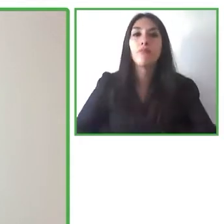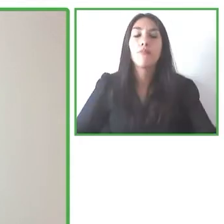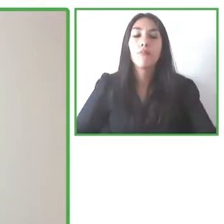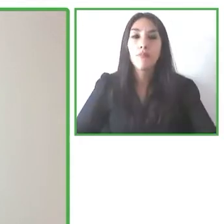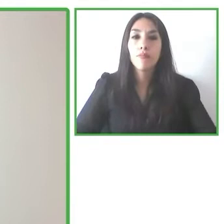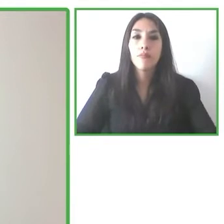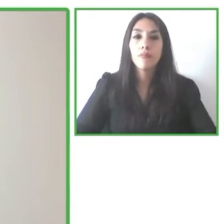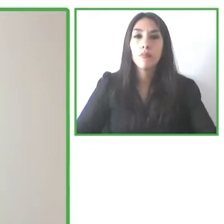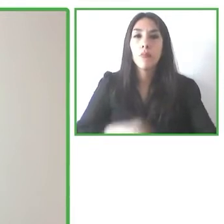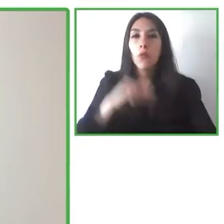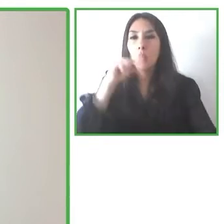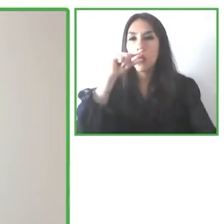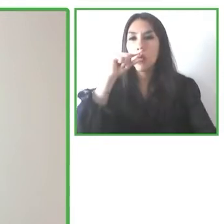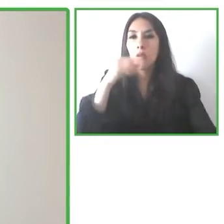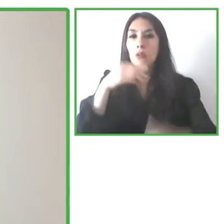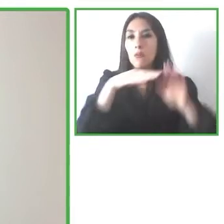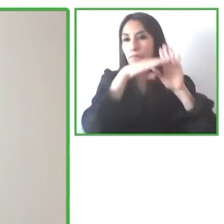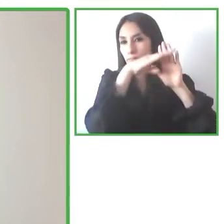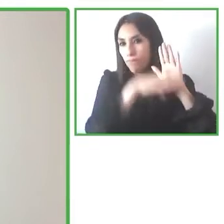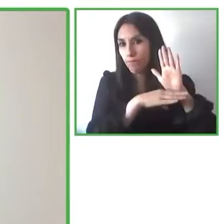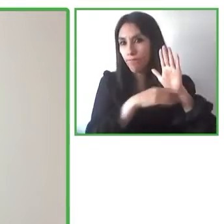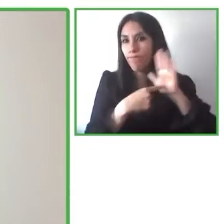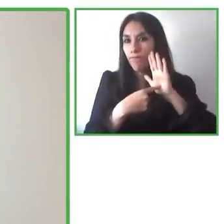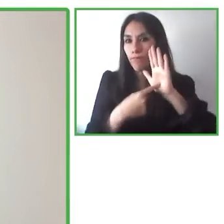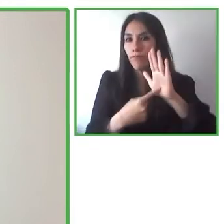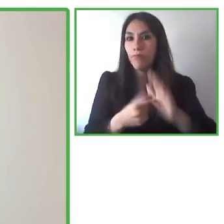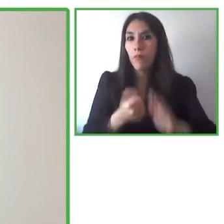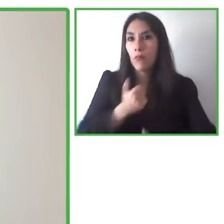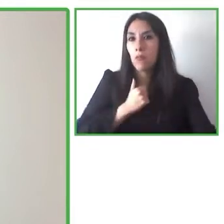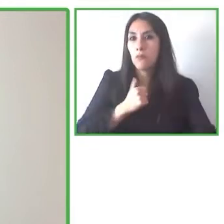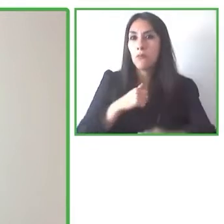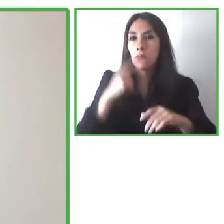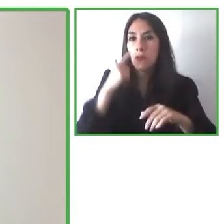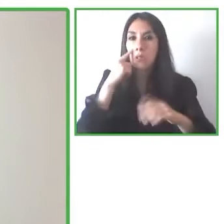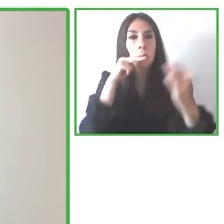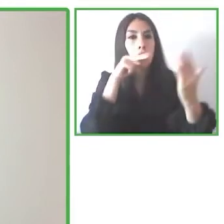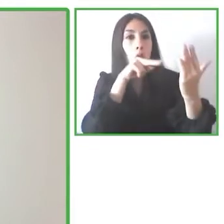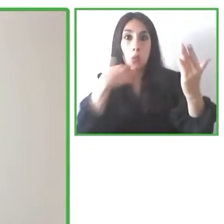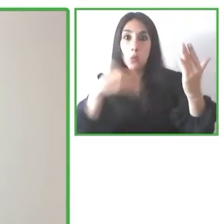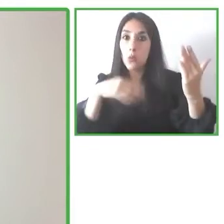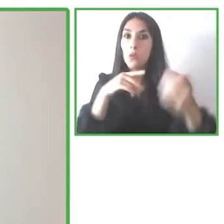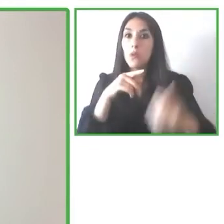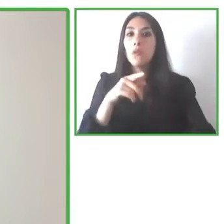me say this I was really interested to see that one of the rally pilots